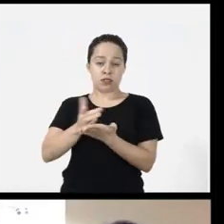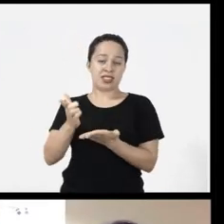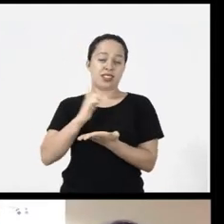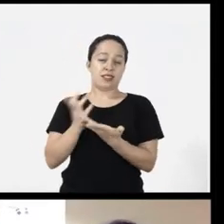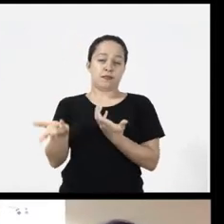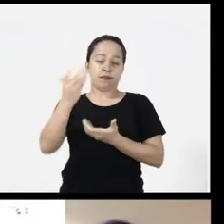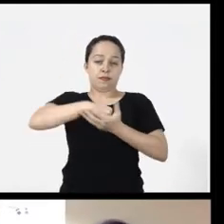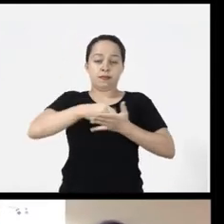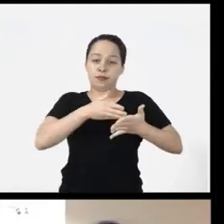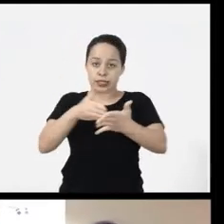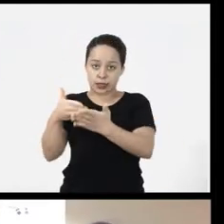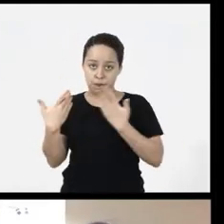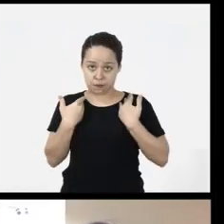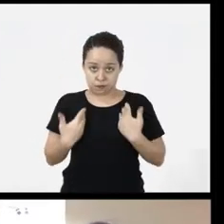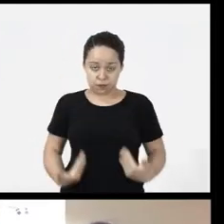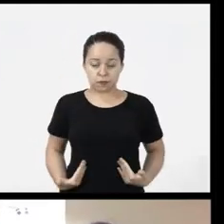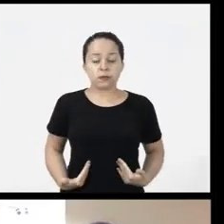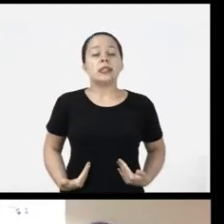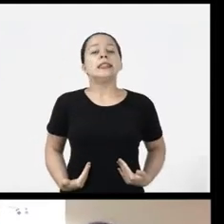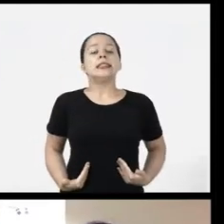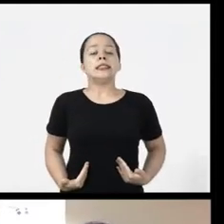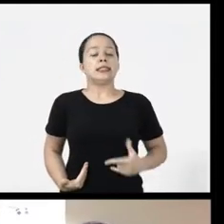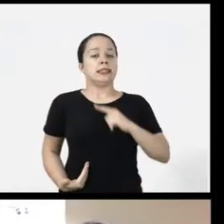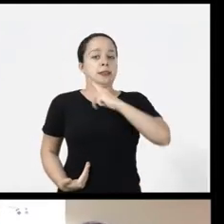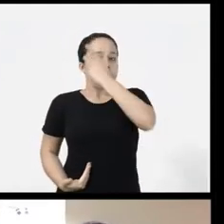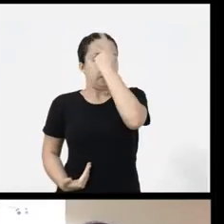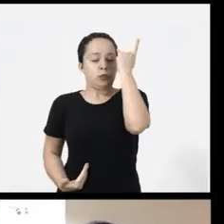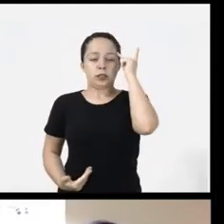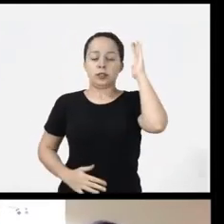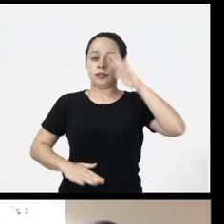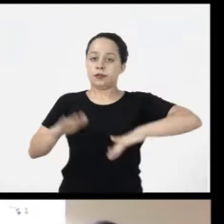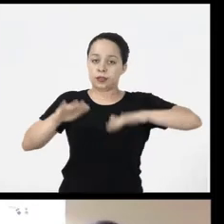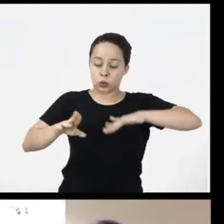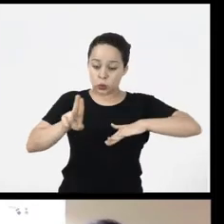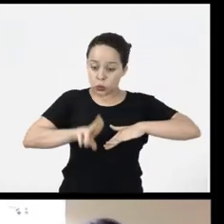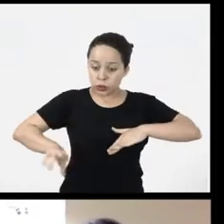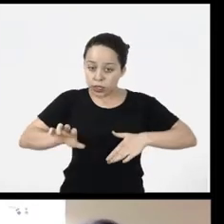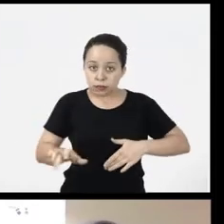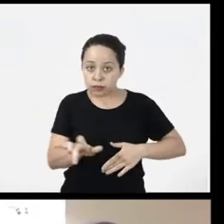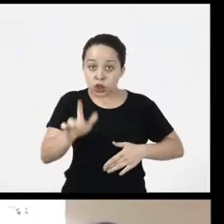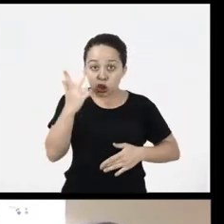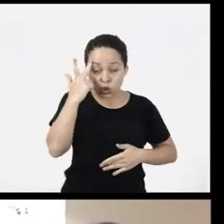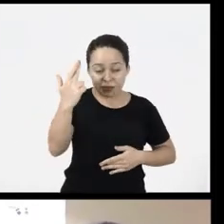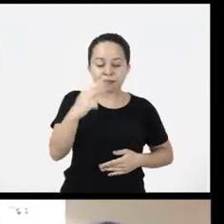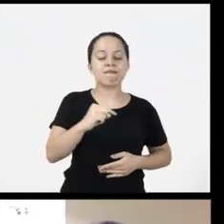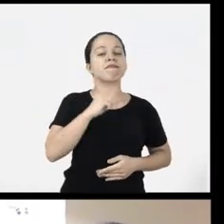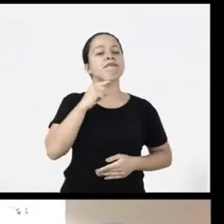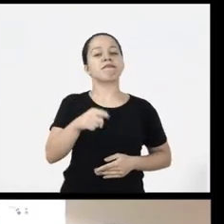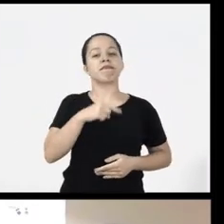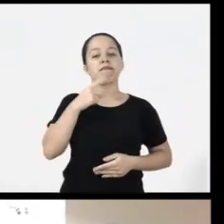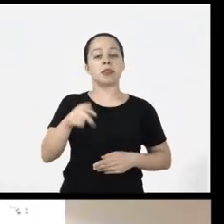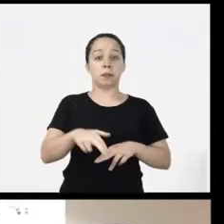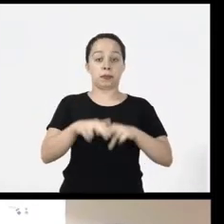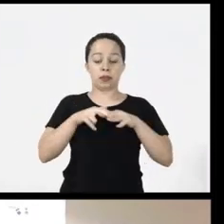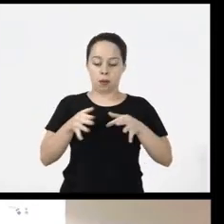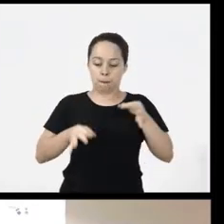certain types of motor limitations they are not able to use the conventional mouse So